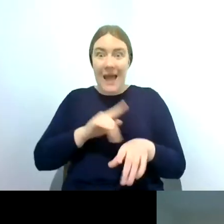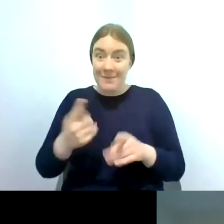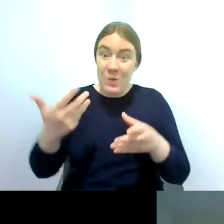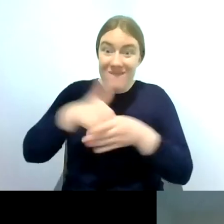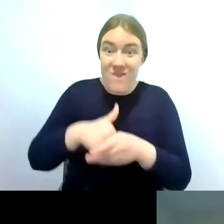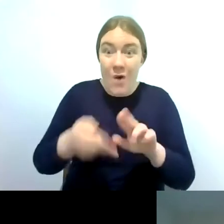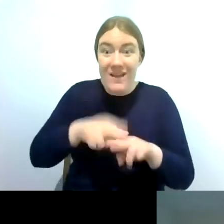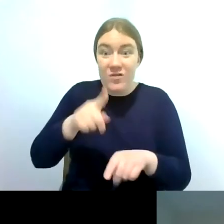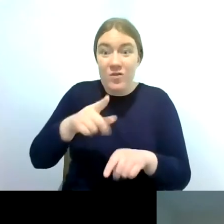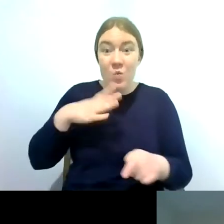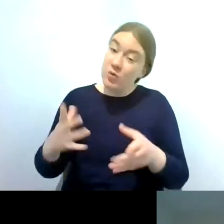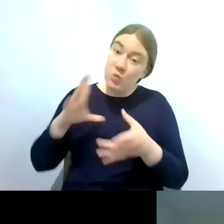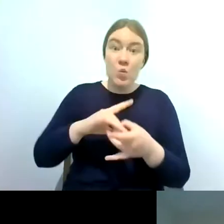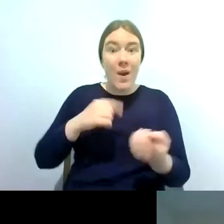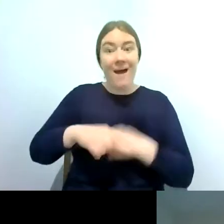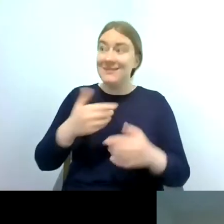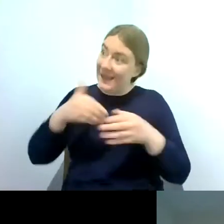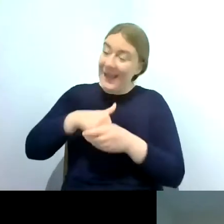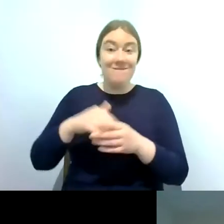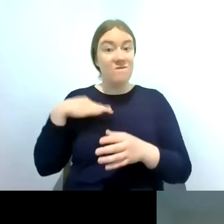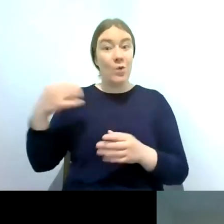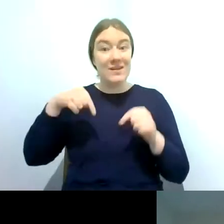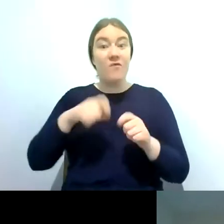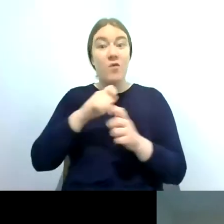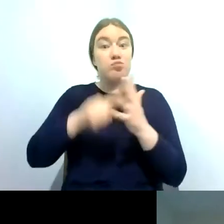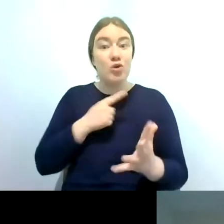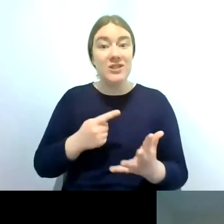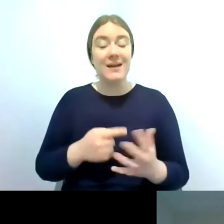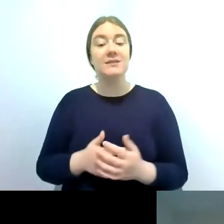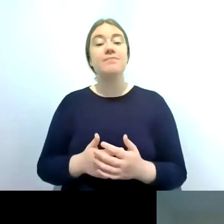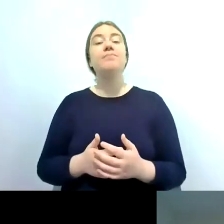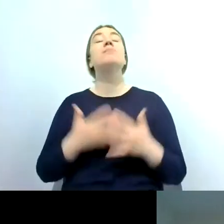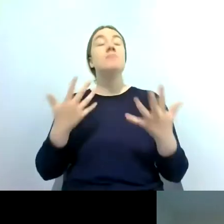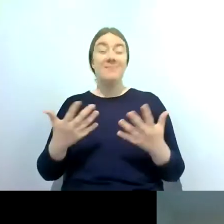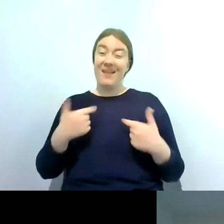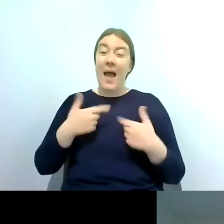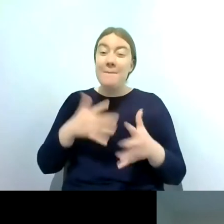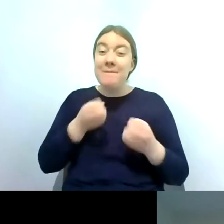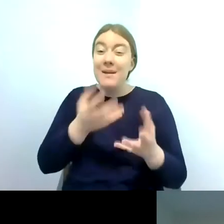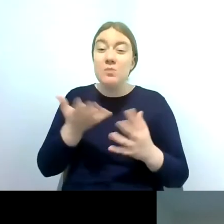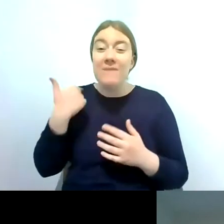join us on the project all of the previous talks as i've said can be found on the unlocking the